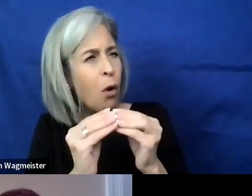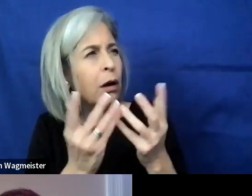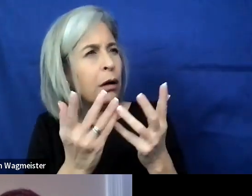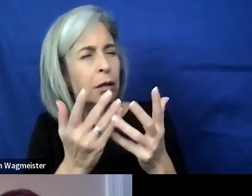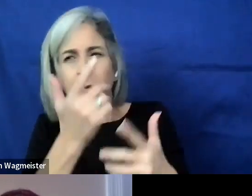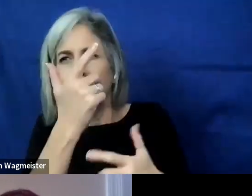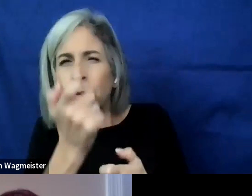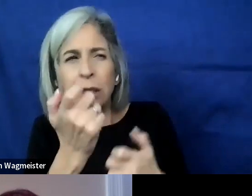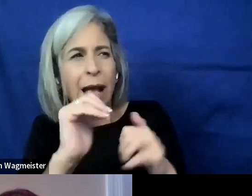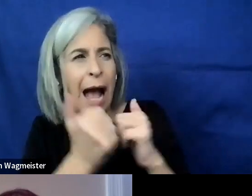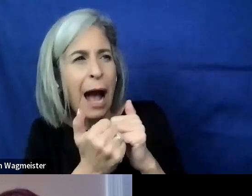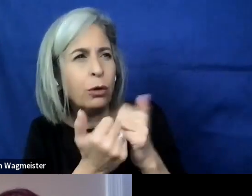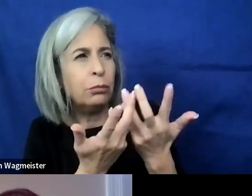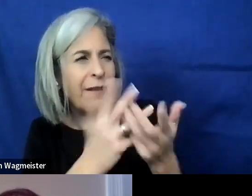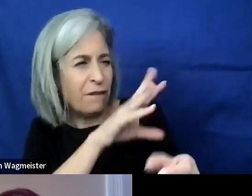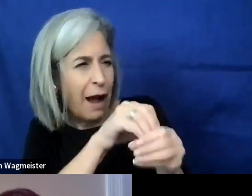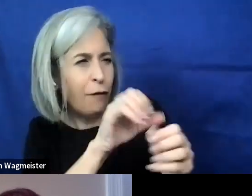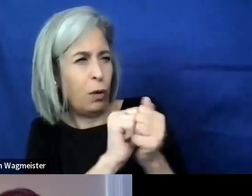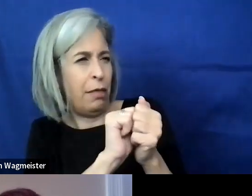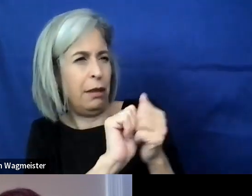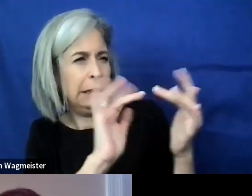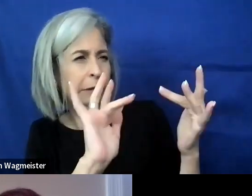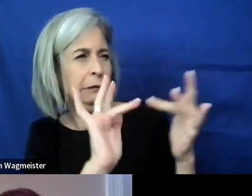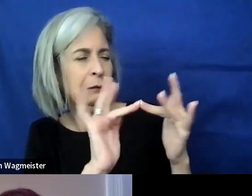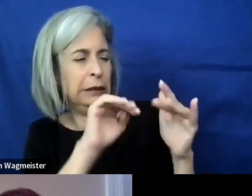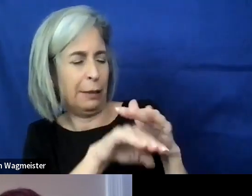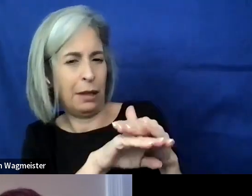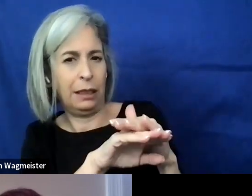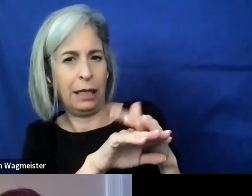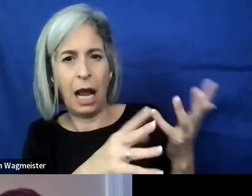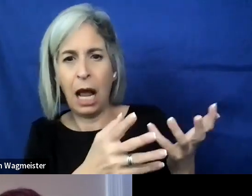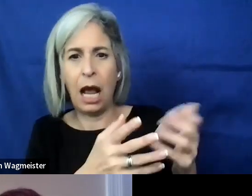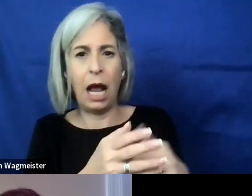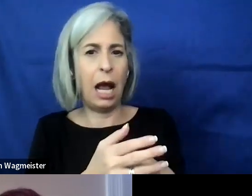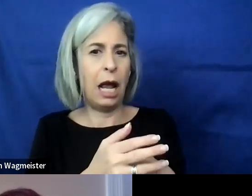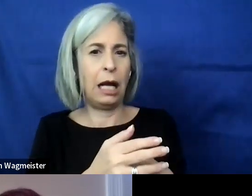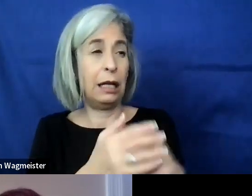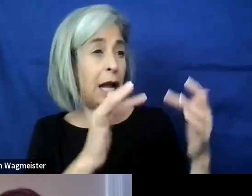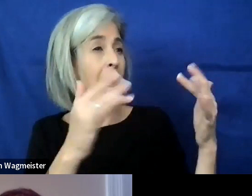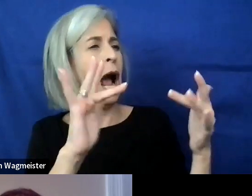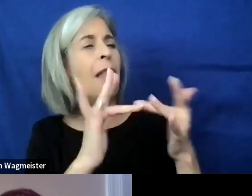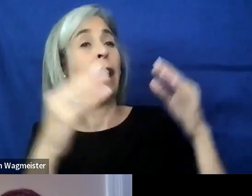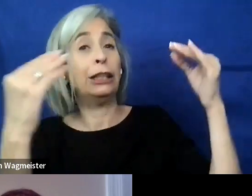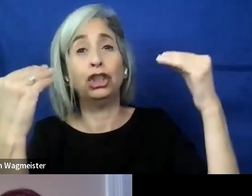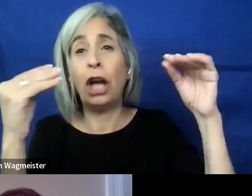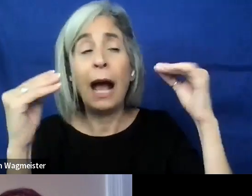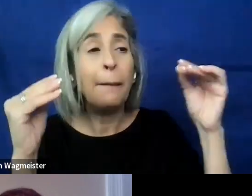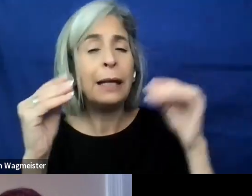Because I just wanted to call in who, like if it is online shopping, I want to explain